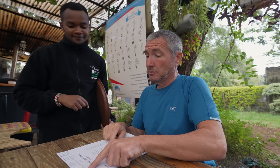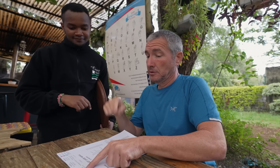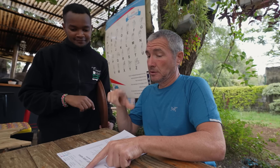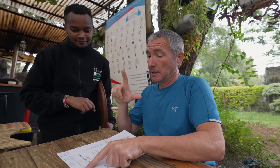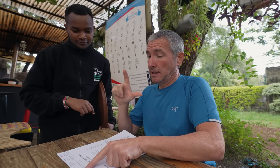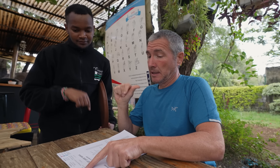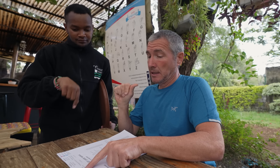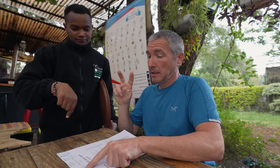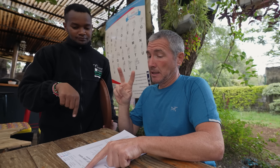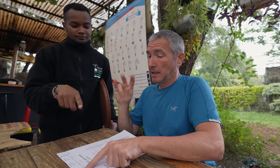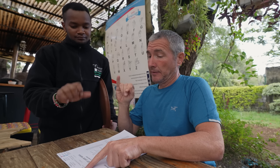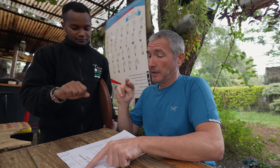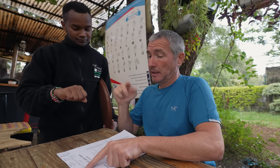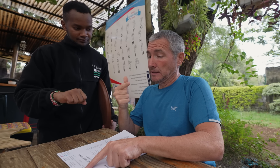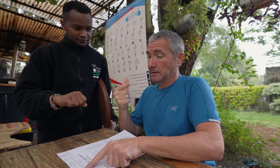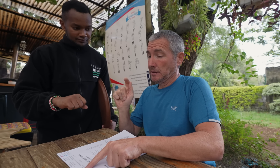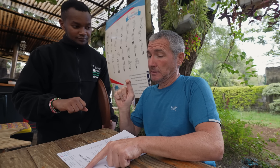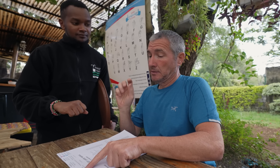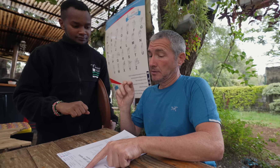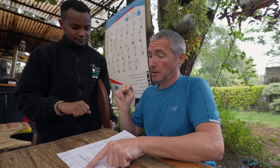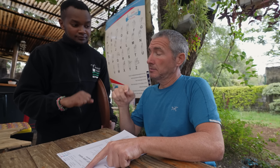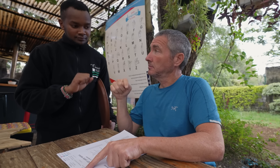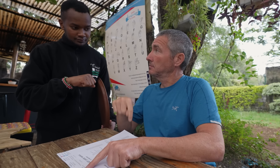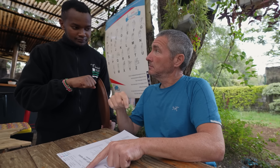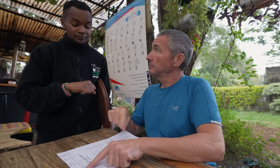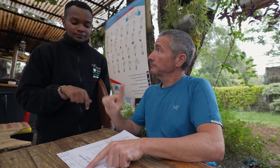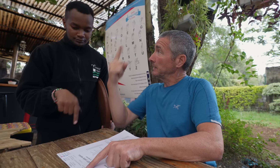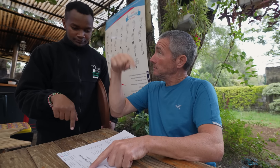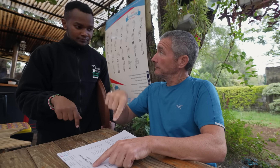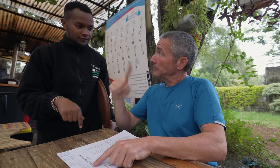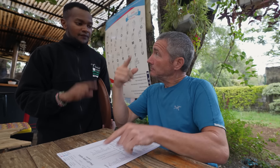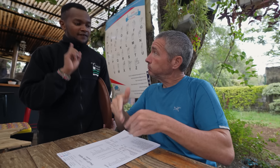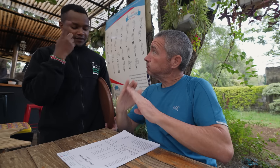Lavington was the first café to open.